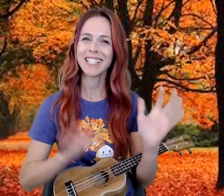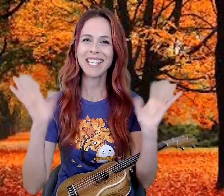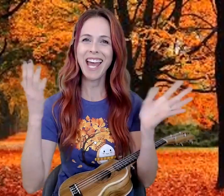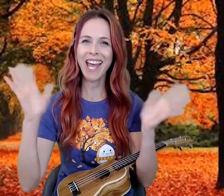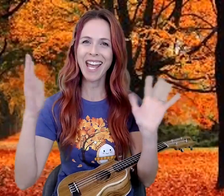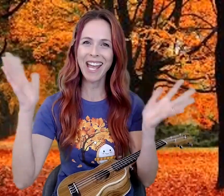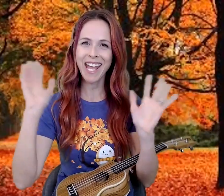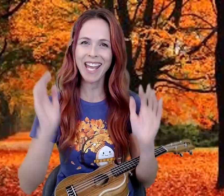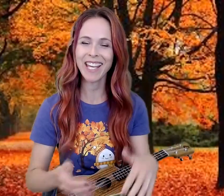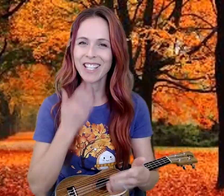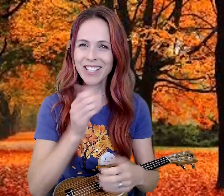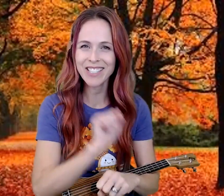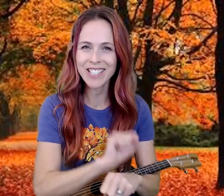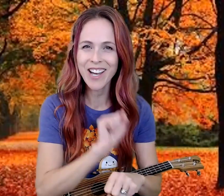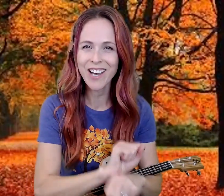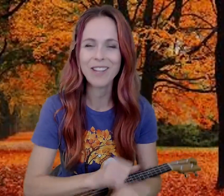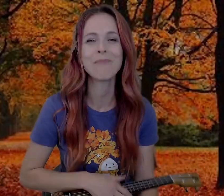Yay! Good job.